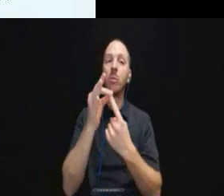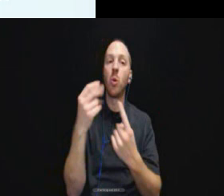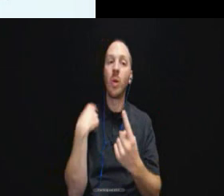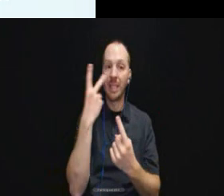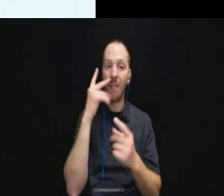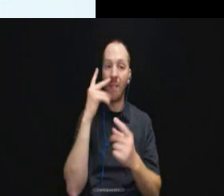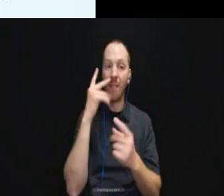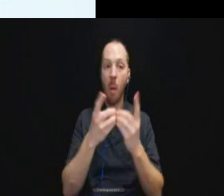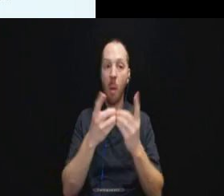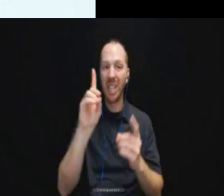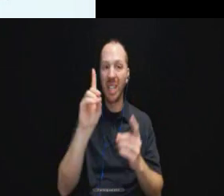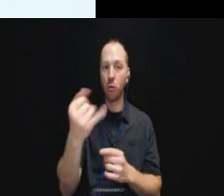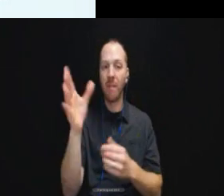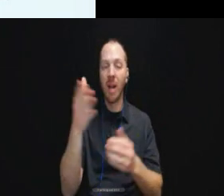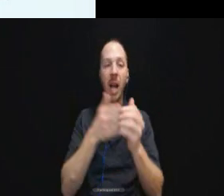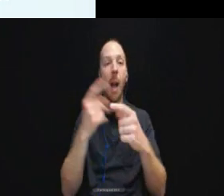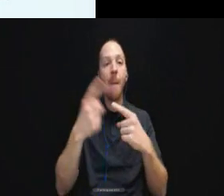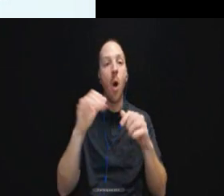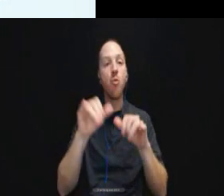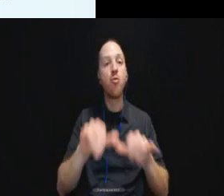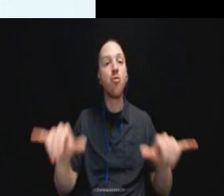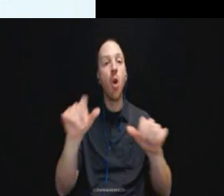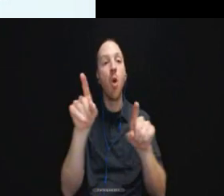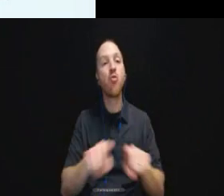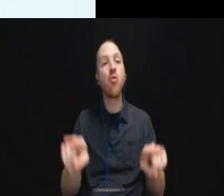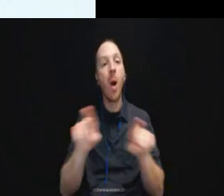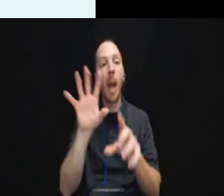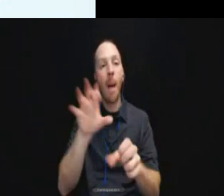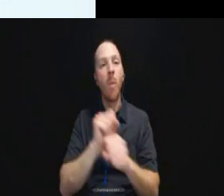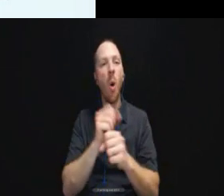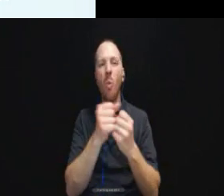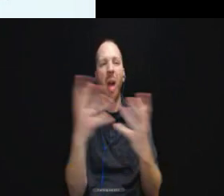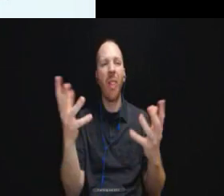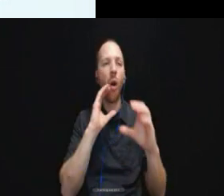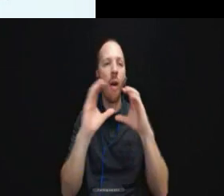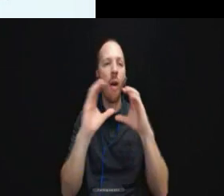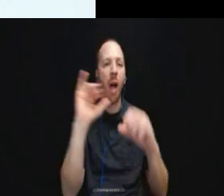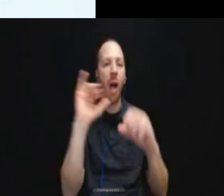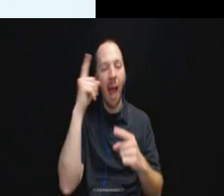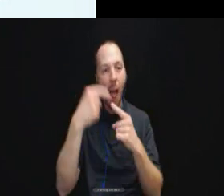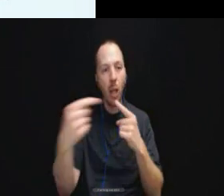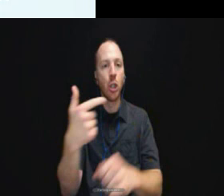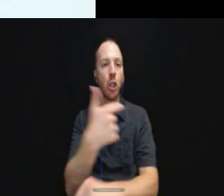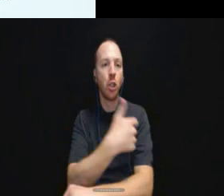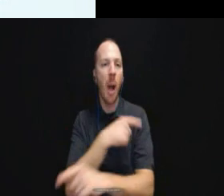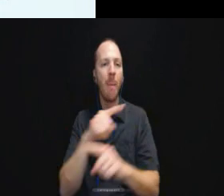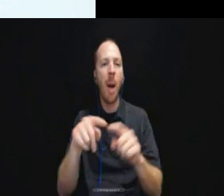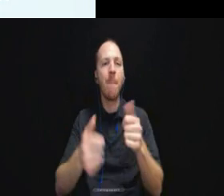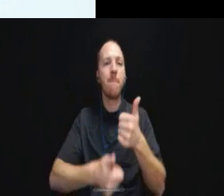about routine appointments, like allergy shots but most medical care will fall within high